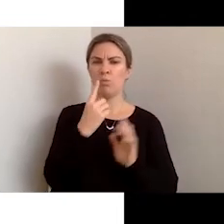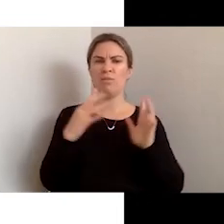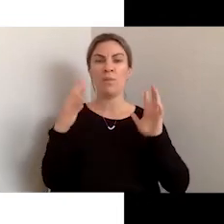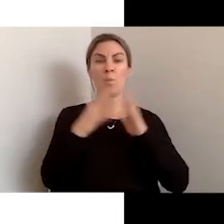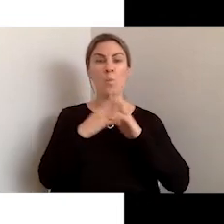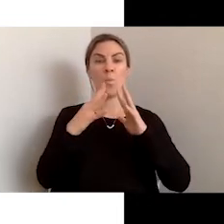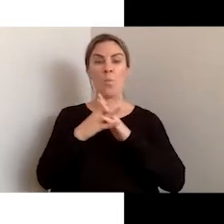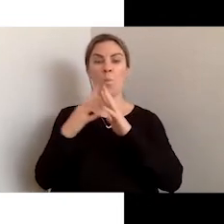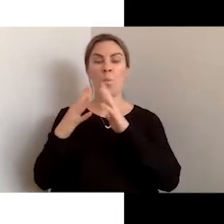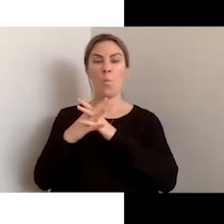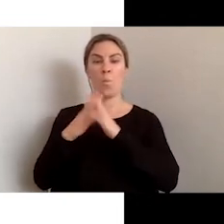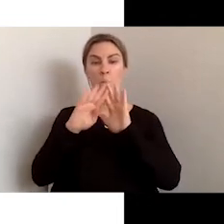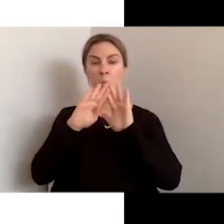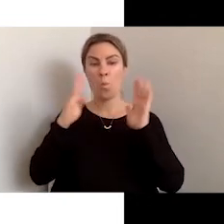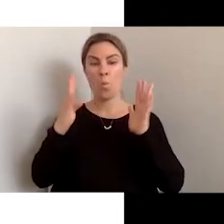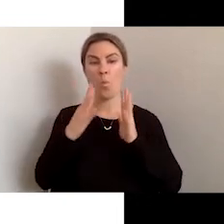They are